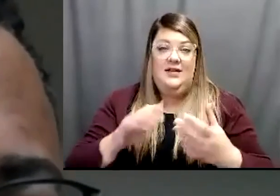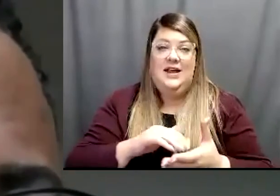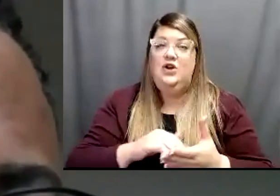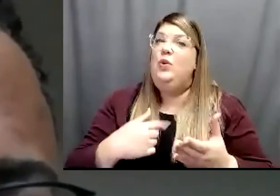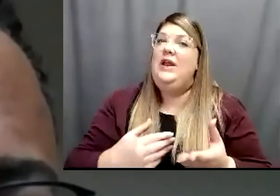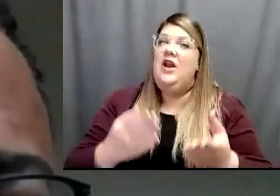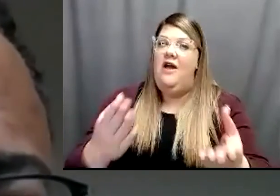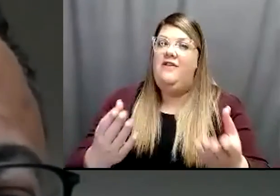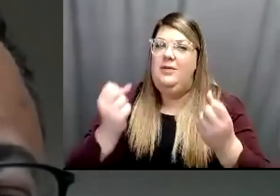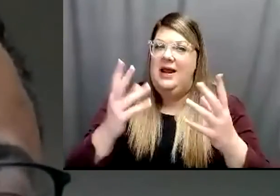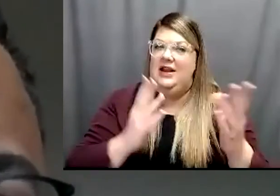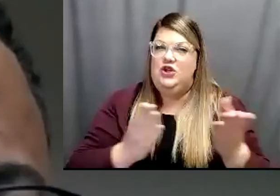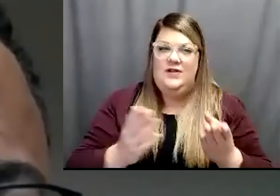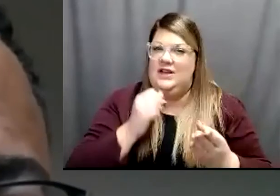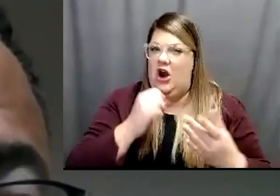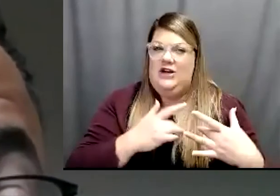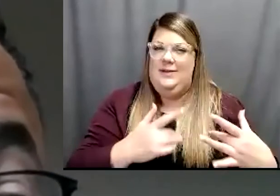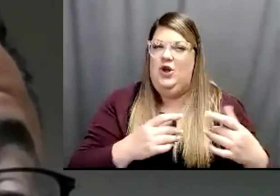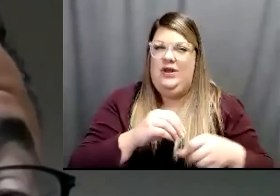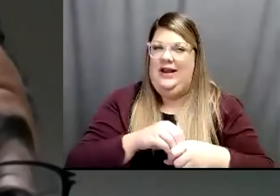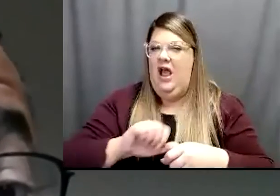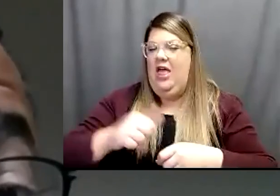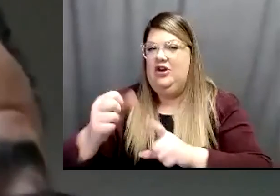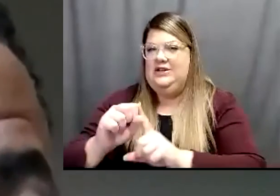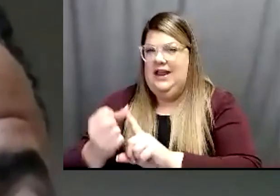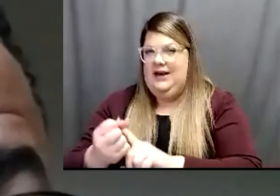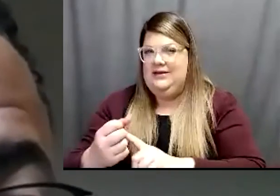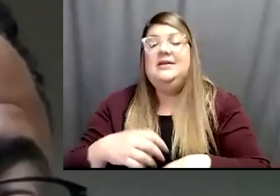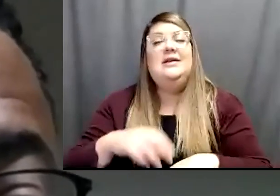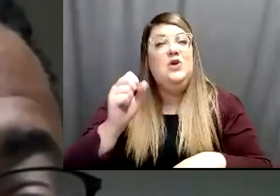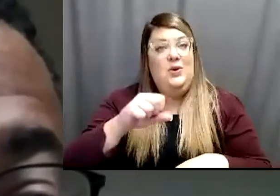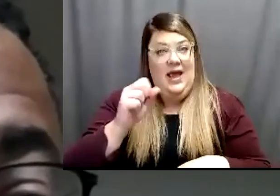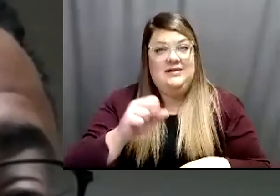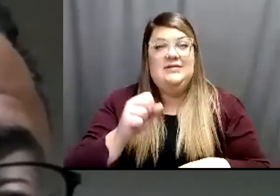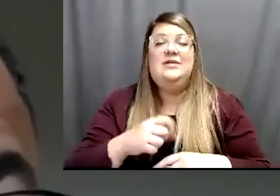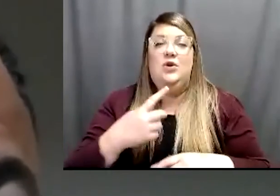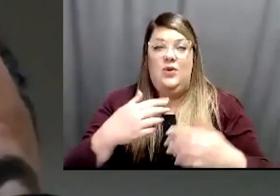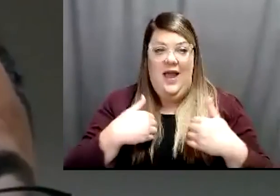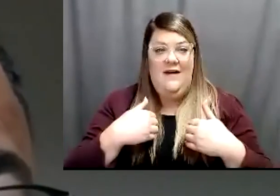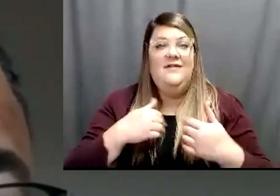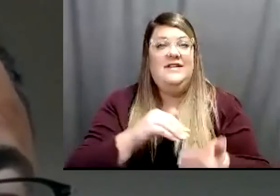typical in in other settings. So the answer is yes. So we have physicians that can go out and do